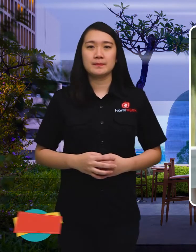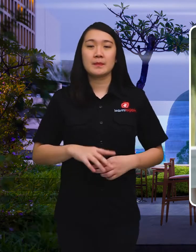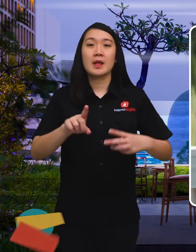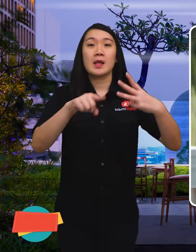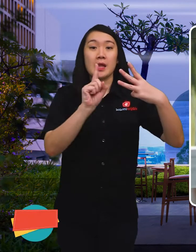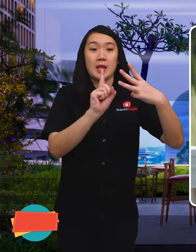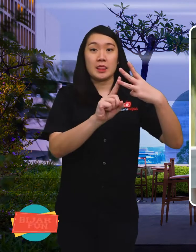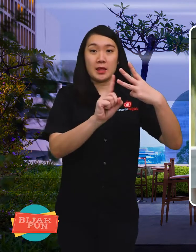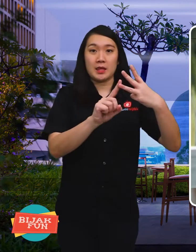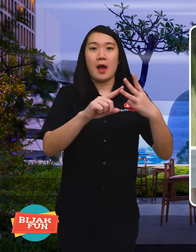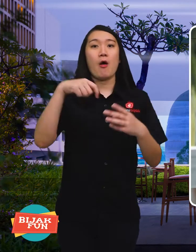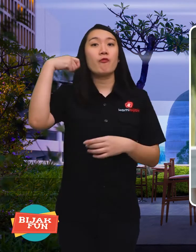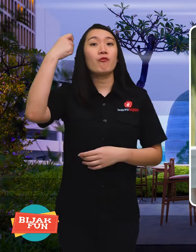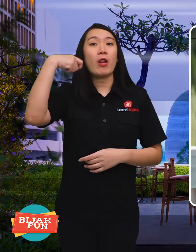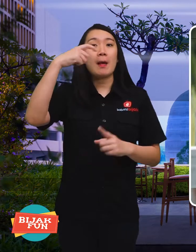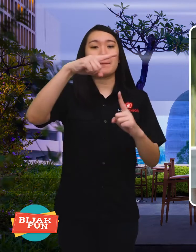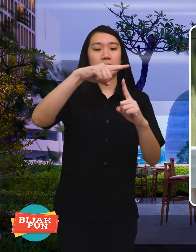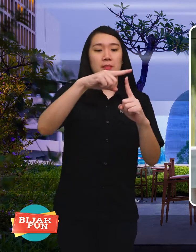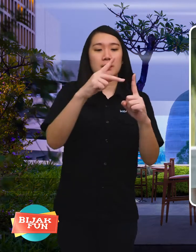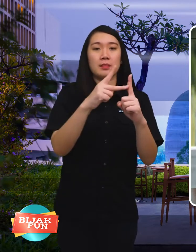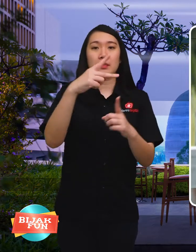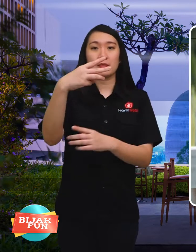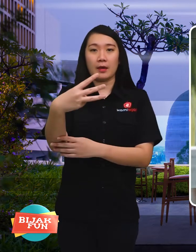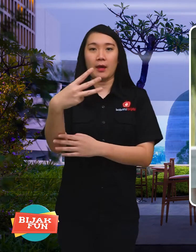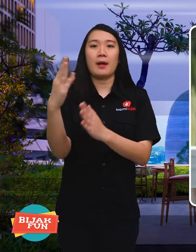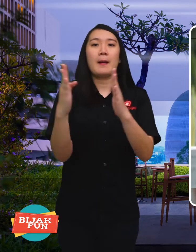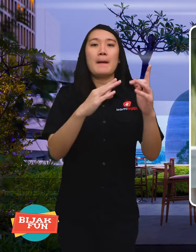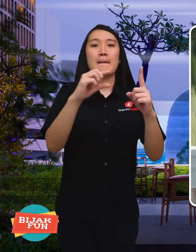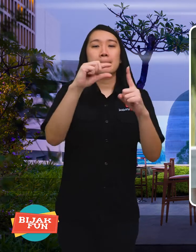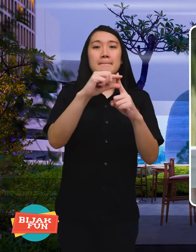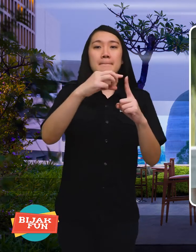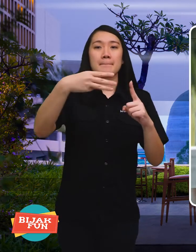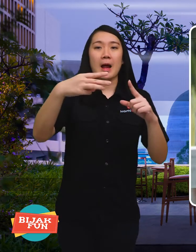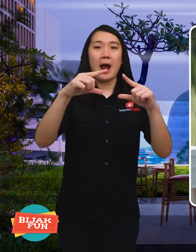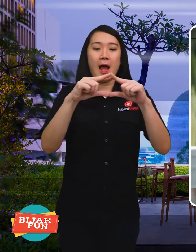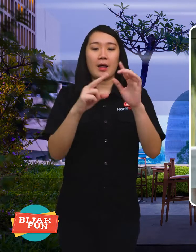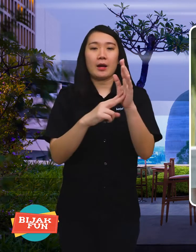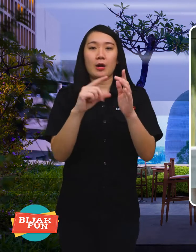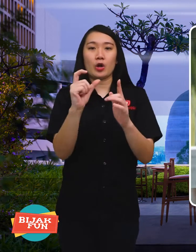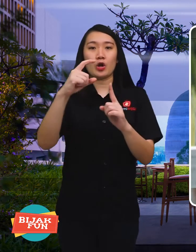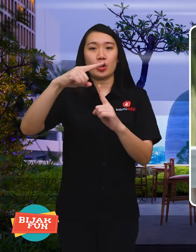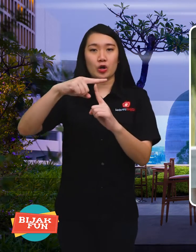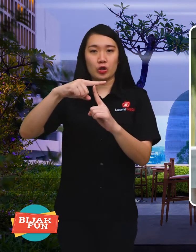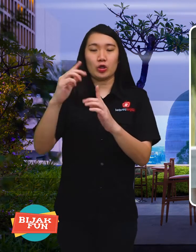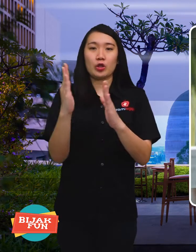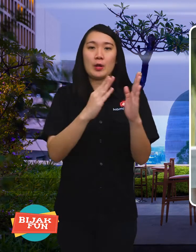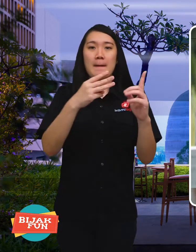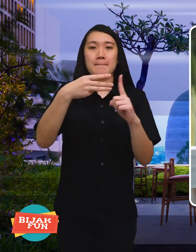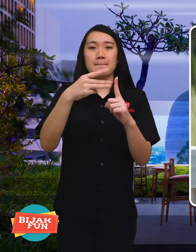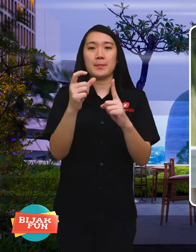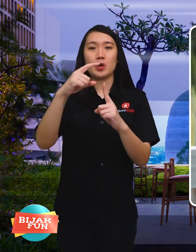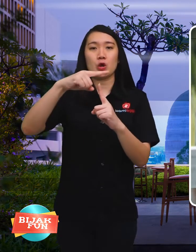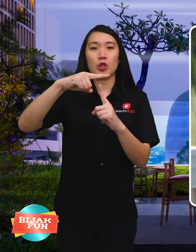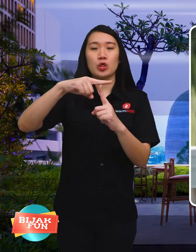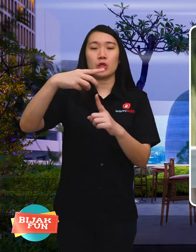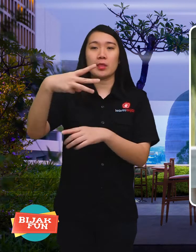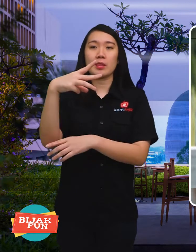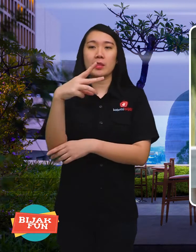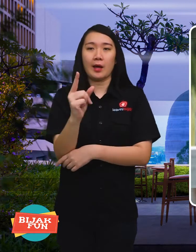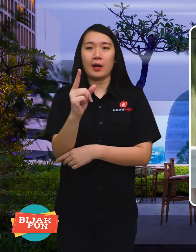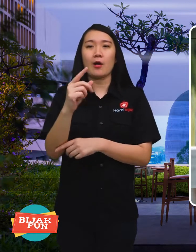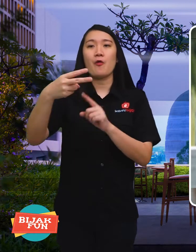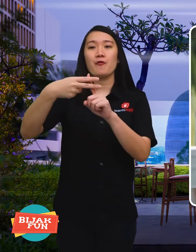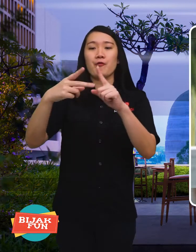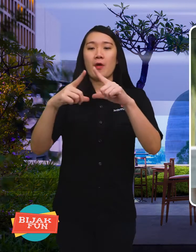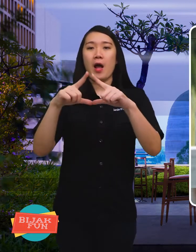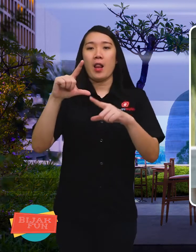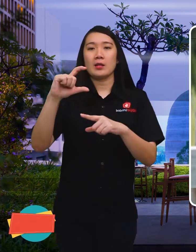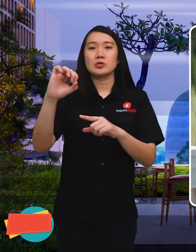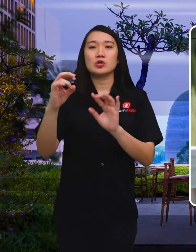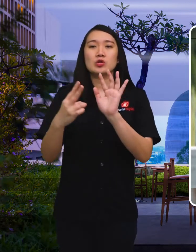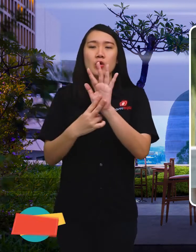Third, The Peanut Butter Falcon.